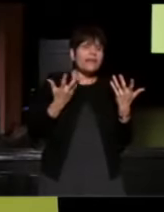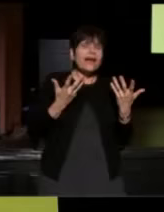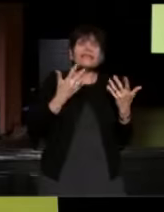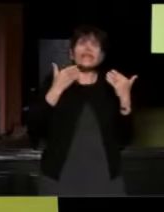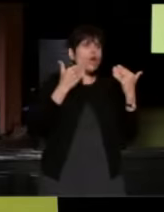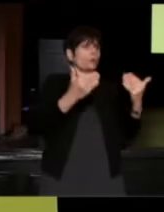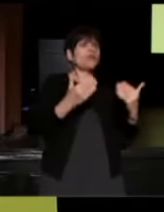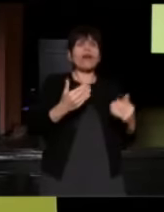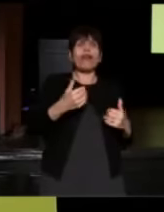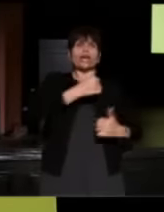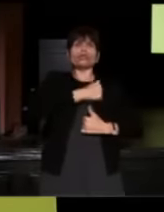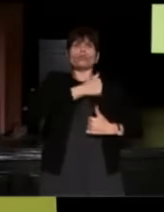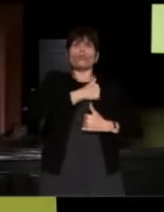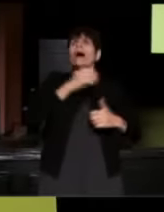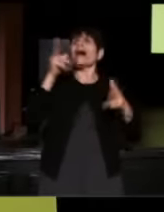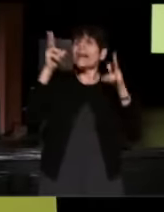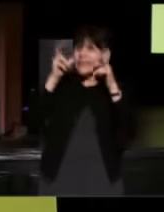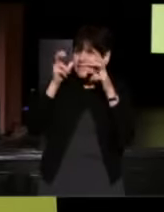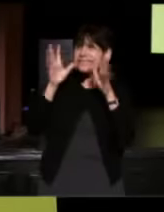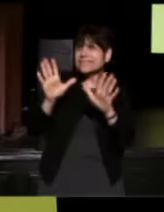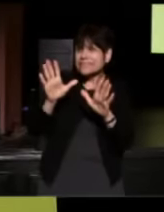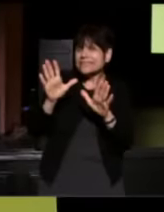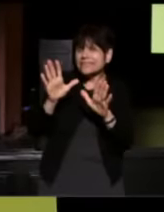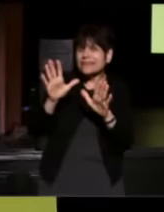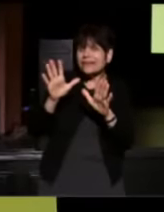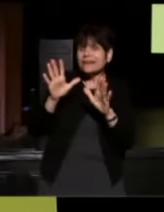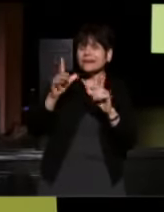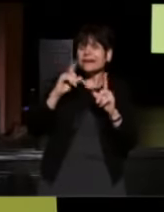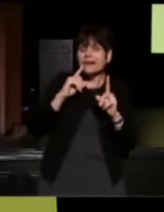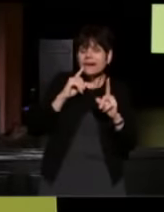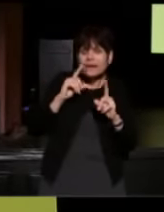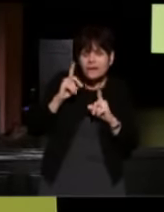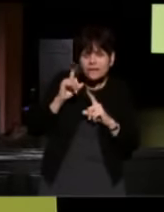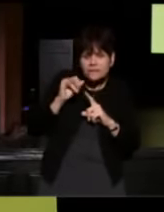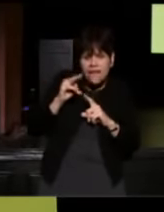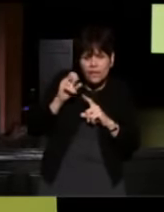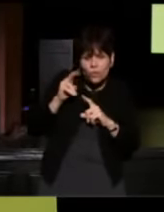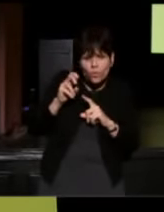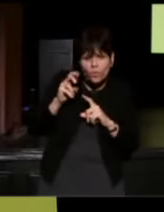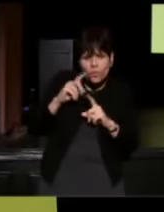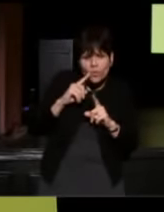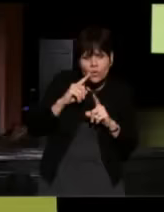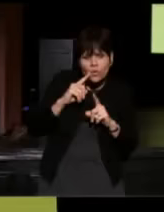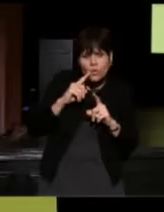(Danny) Listen, even downhill a car doesn't roll unless it's pushed and you're giving me a great push.